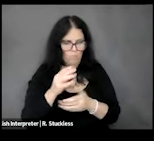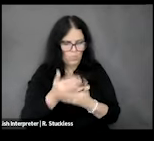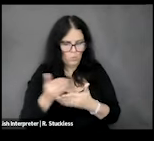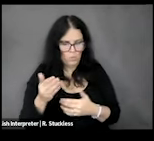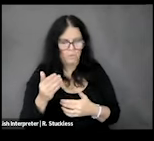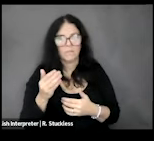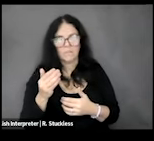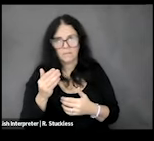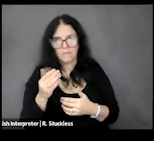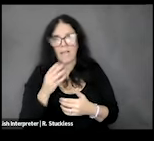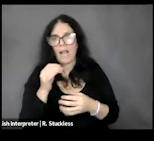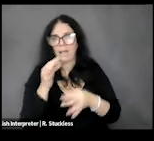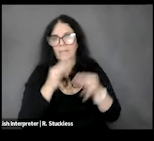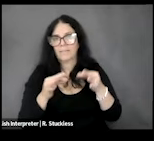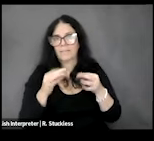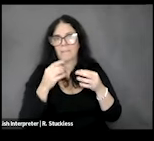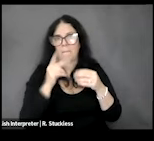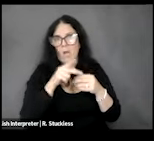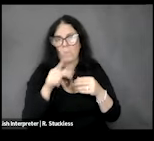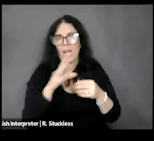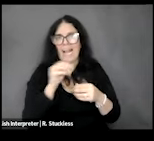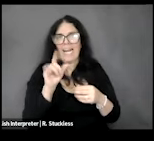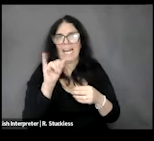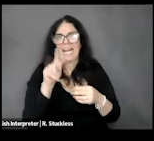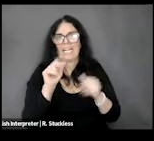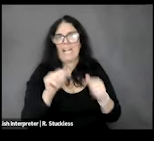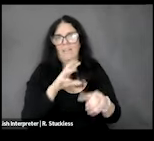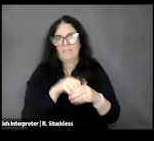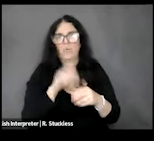Powerpoints and relevant links that have been mentioned, so those will be sent through email,